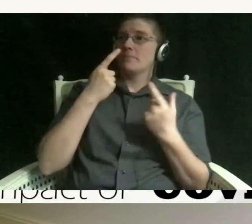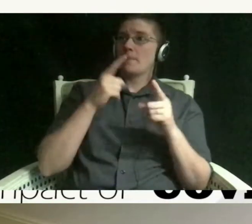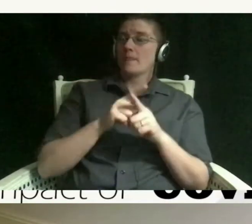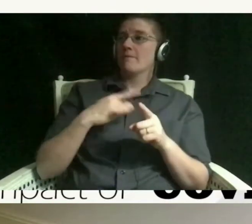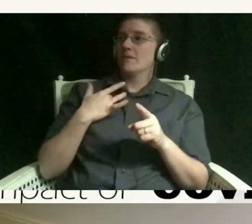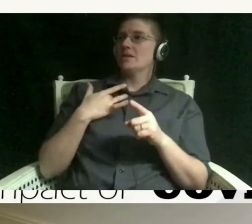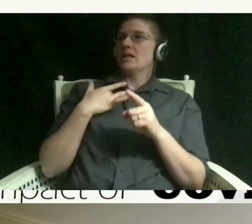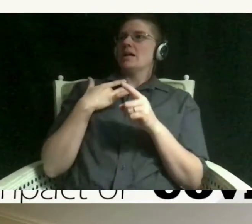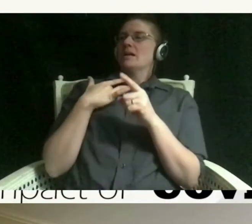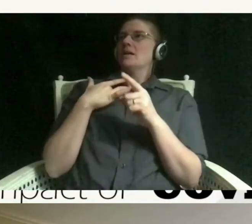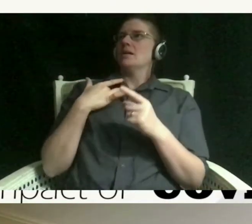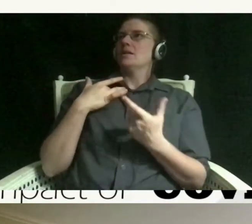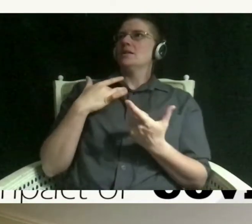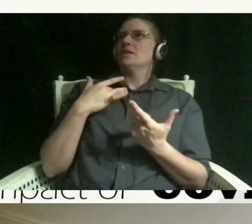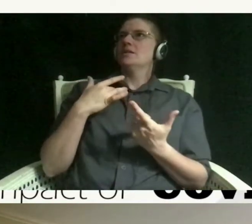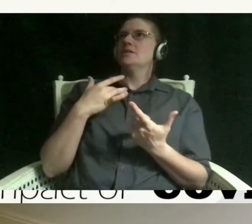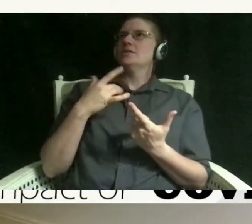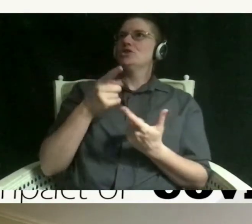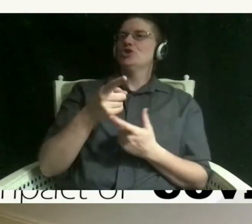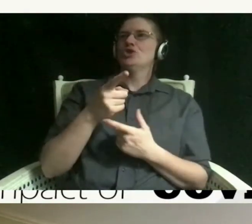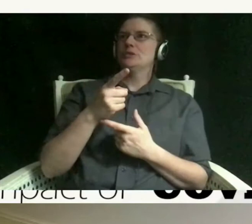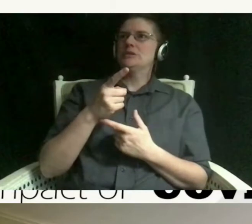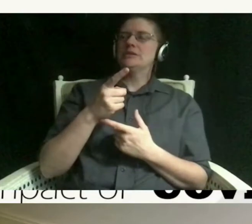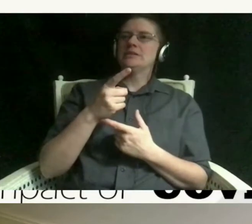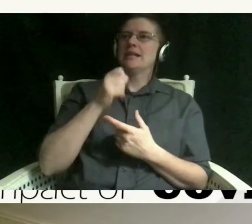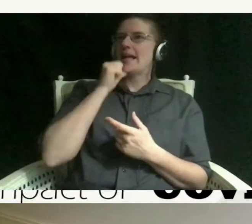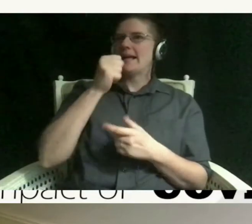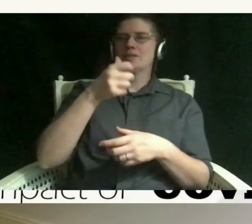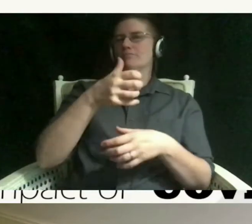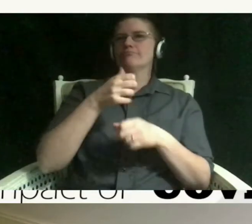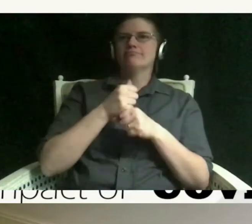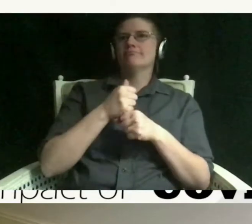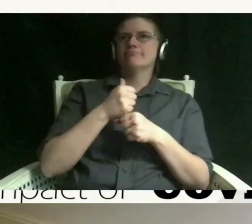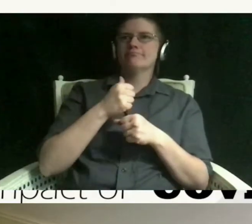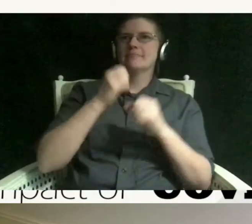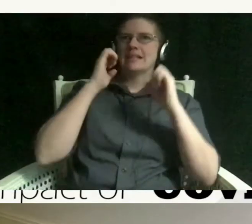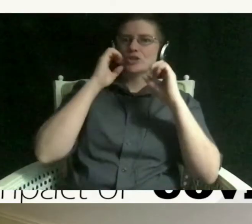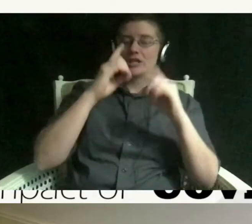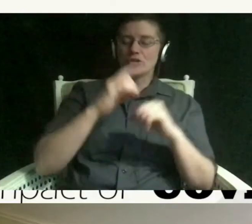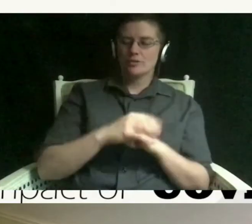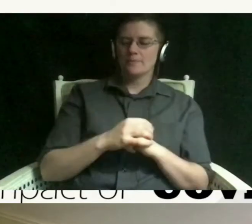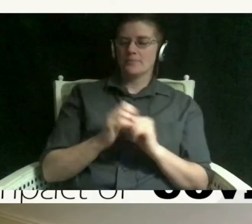deprived of an education um so the way it's been working in our district is what we've been doing